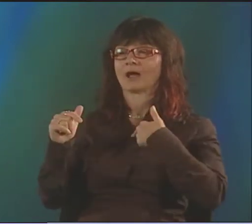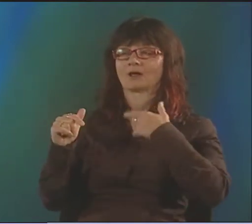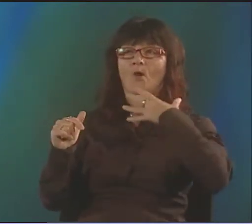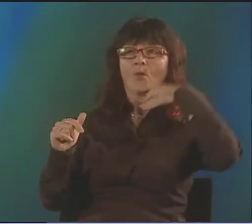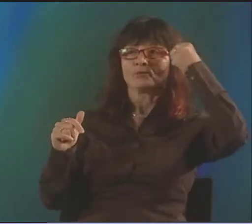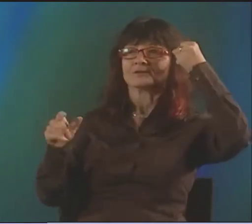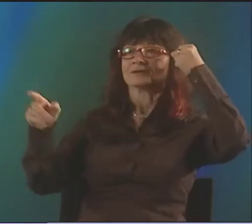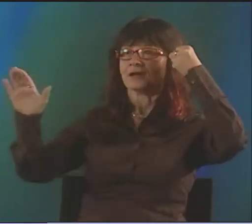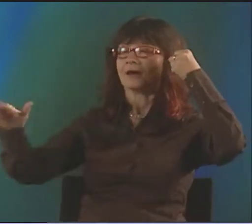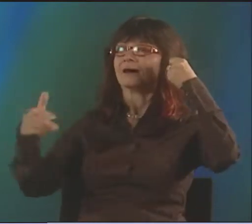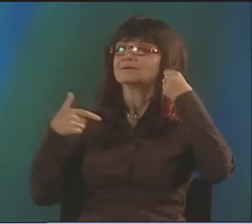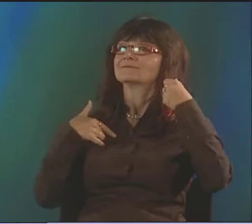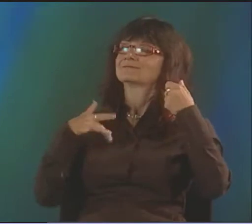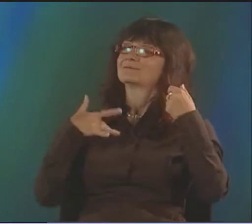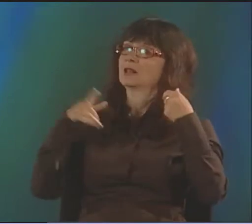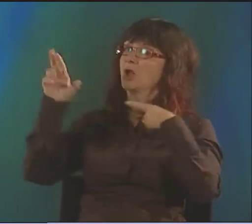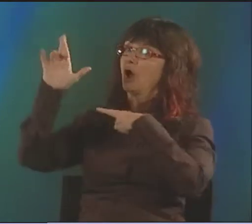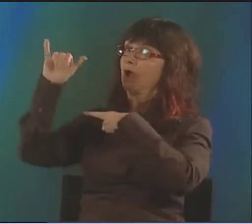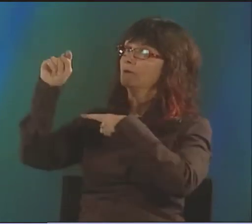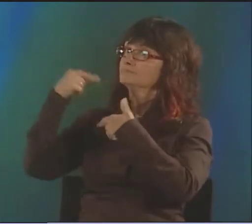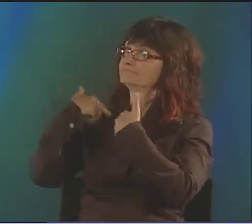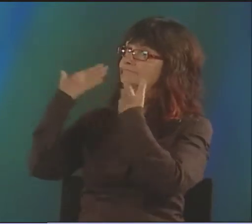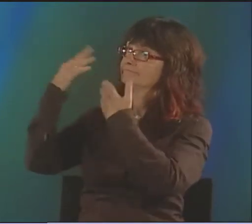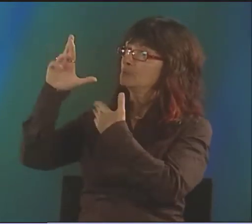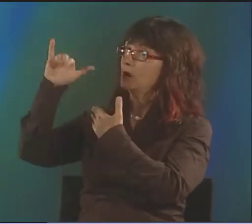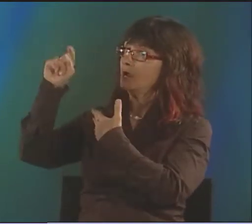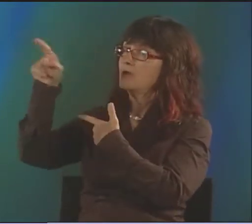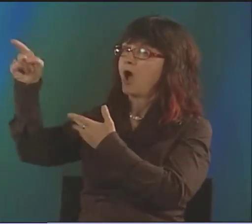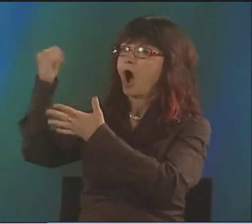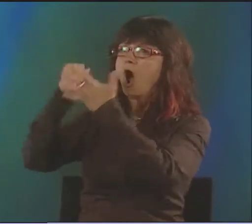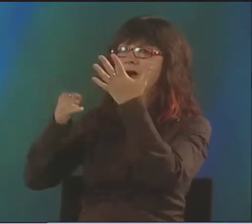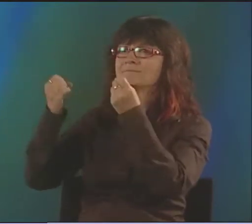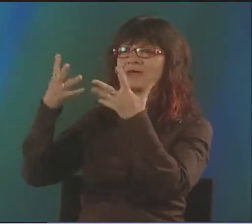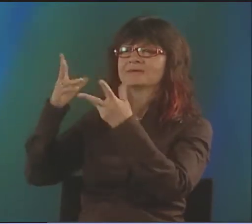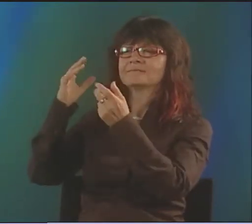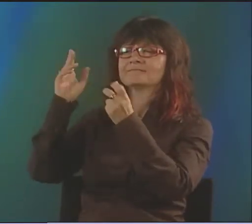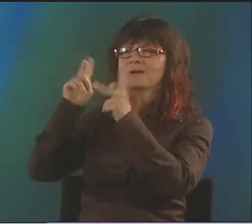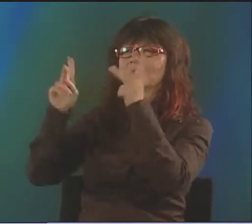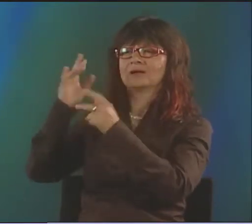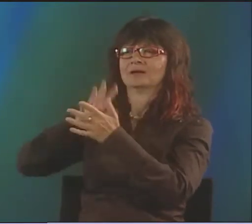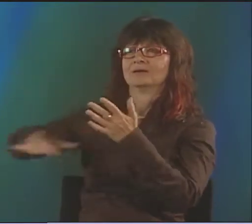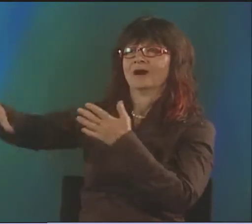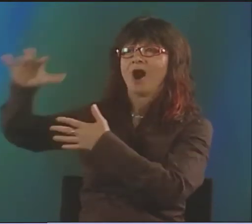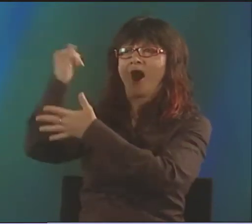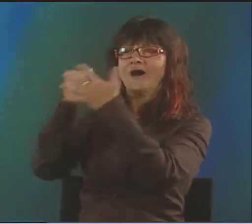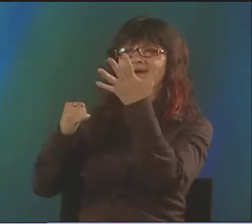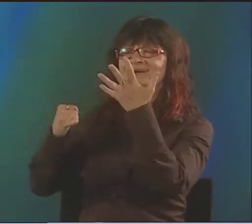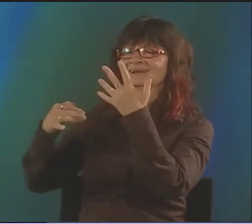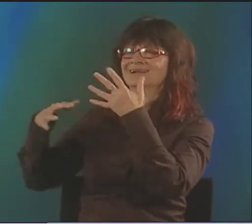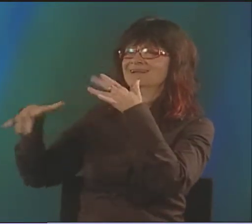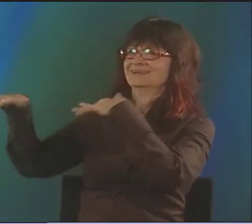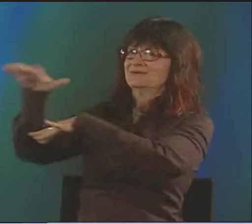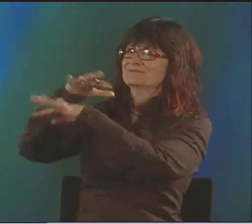AND HE, AS I, WAS A MAJOR IN GRAPHIC DESIGN. I WAS A LITTLE OLDER THAN HE WAS, BUT WE WERE BOTH AT RIT.